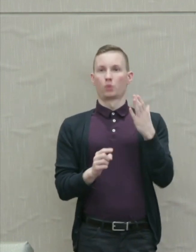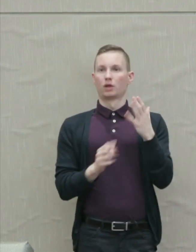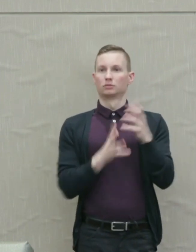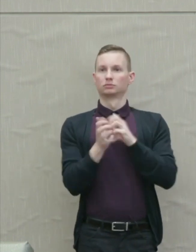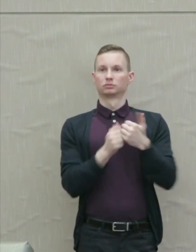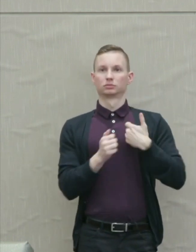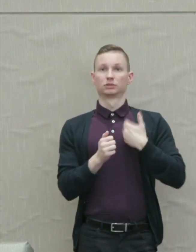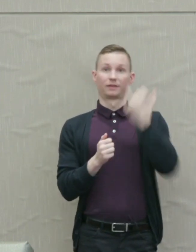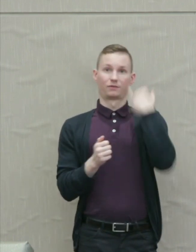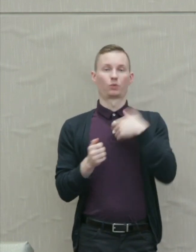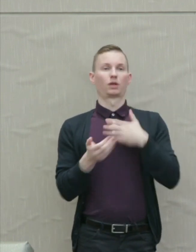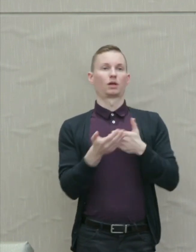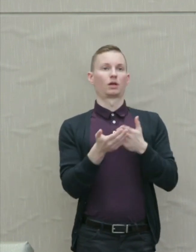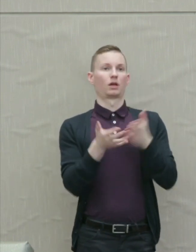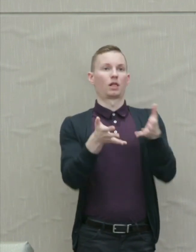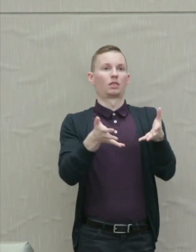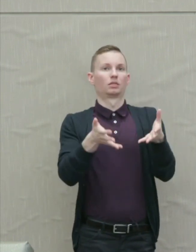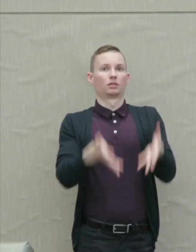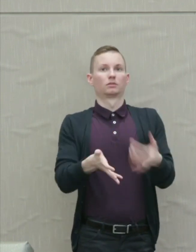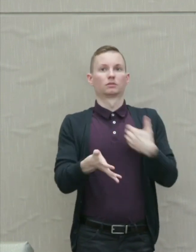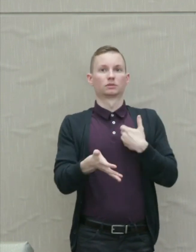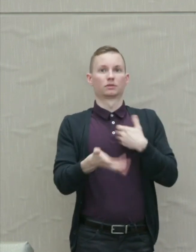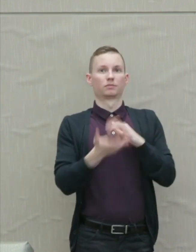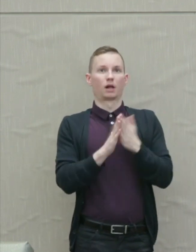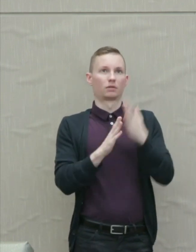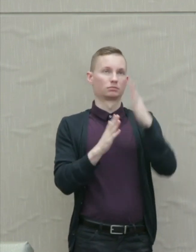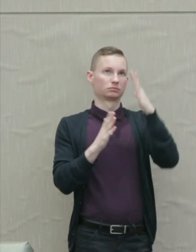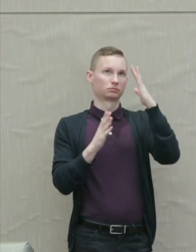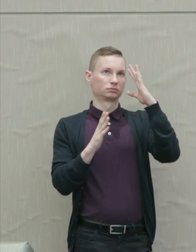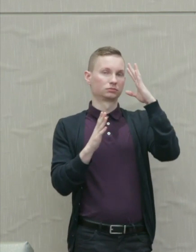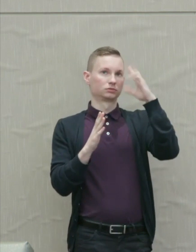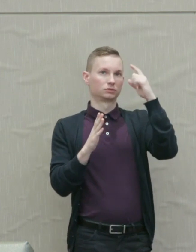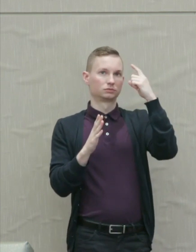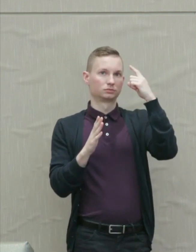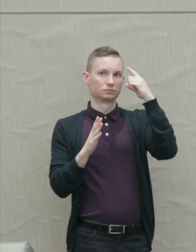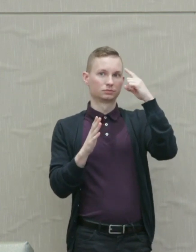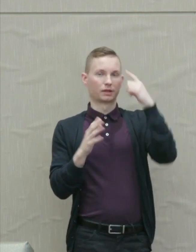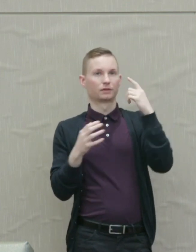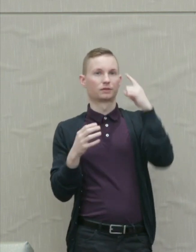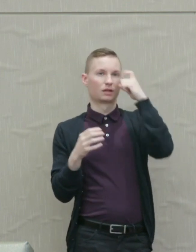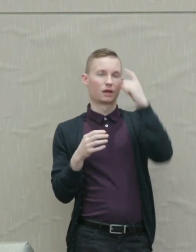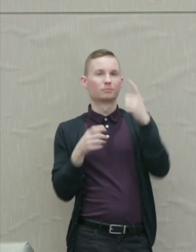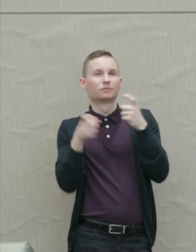let ourselves be governed by fear, anger, and the politics of blame.